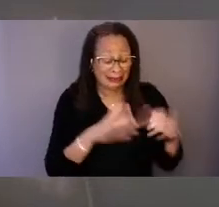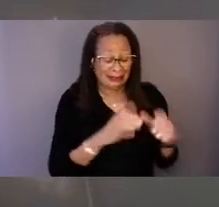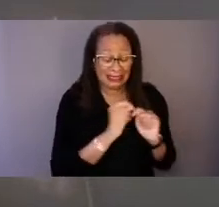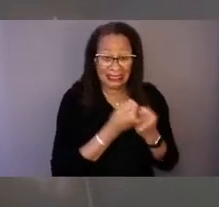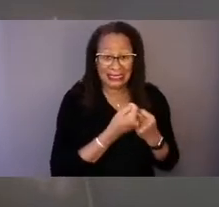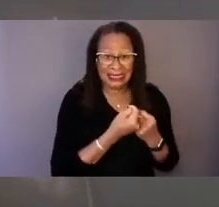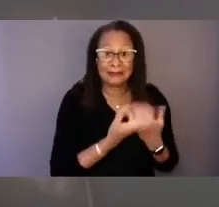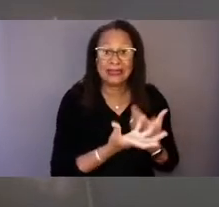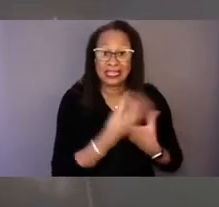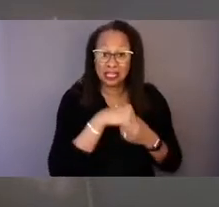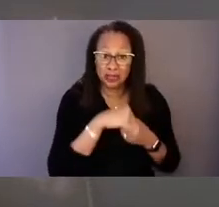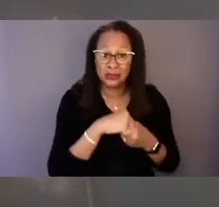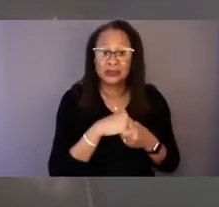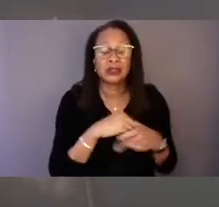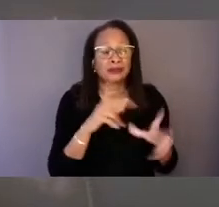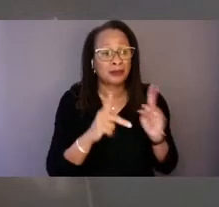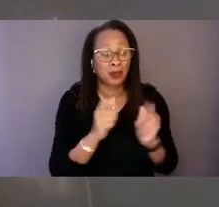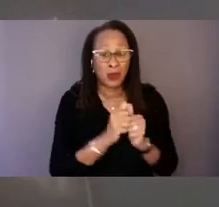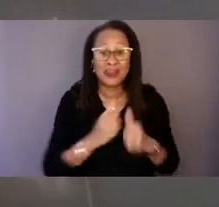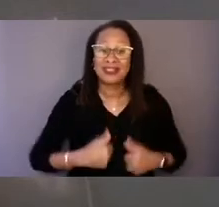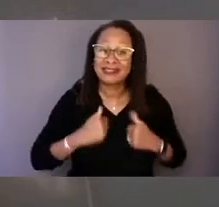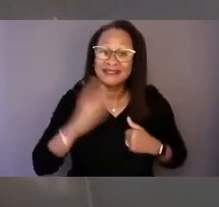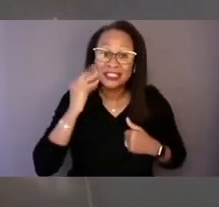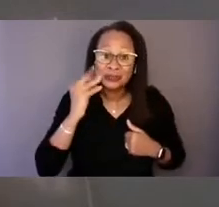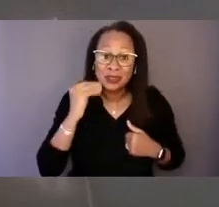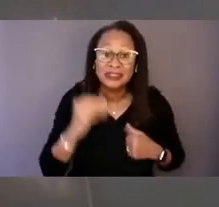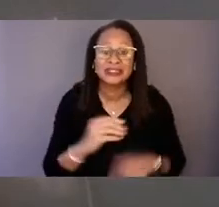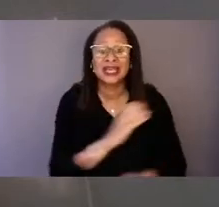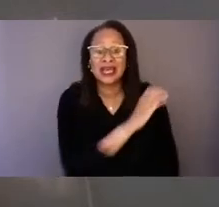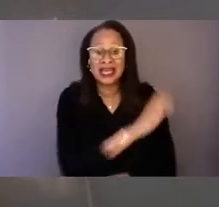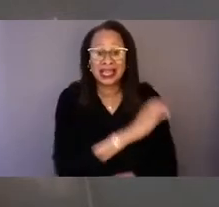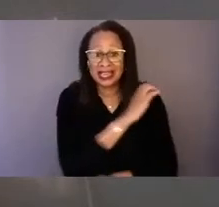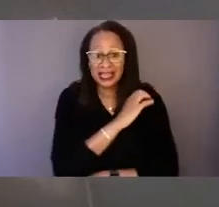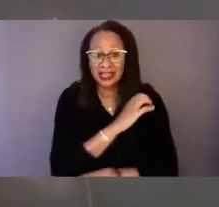to support people in crisis in communities across the country,